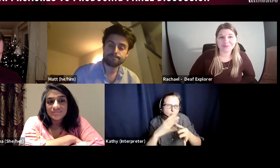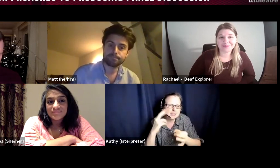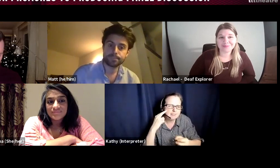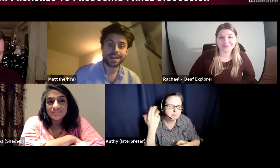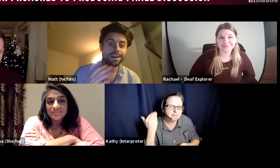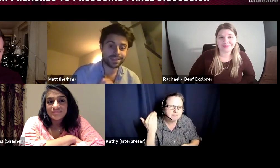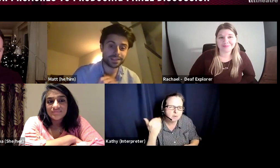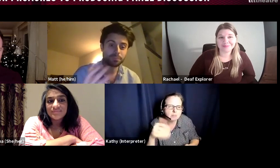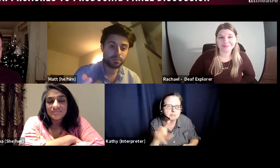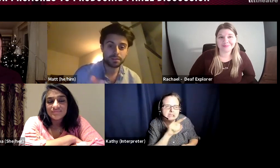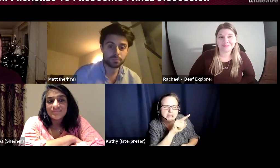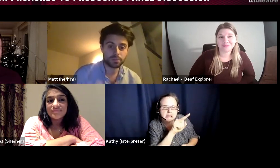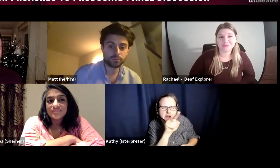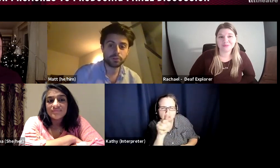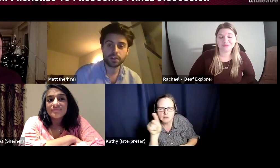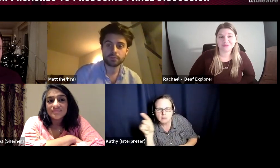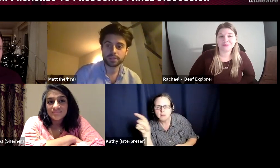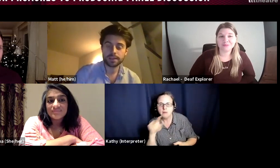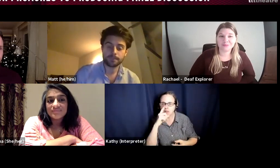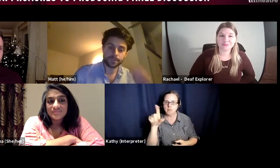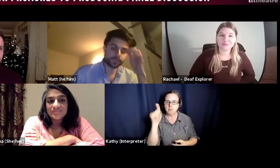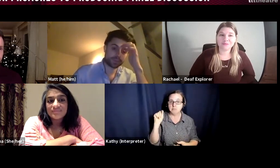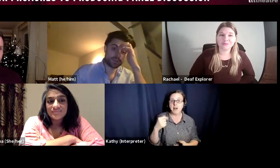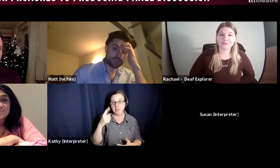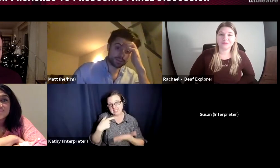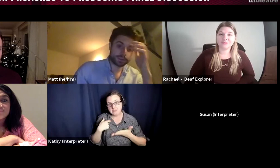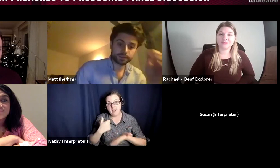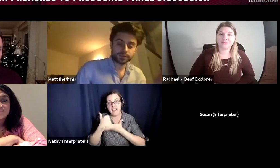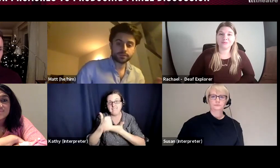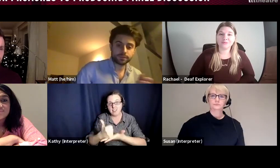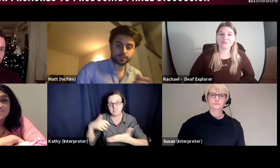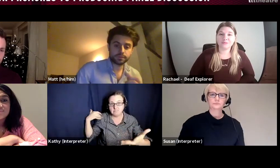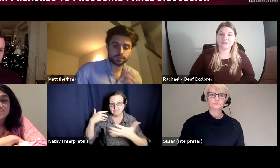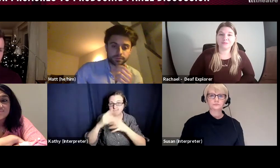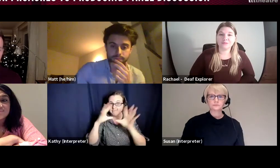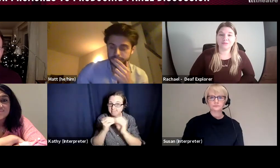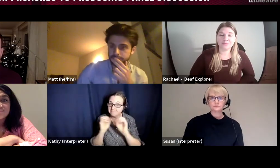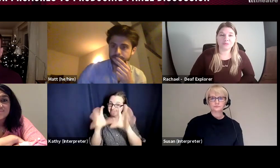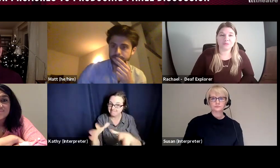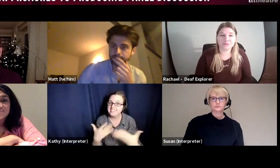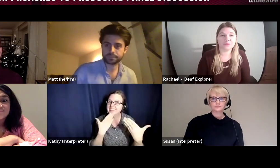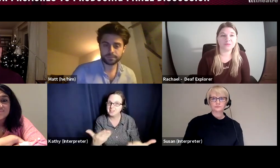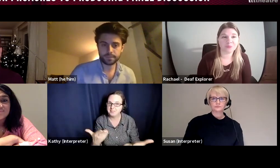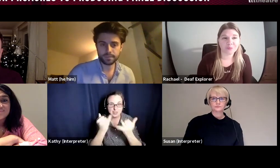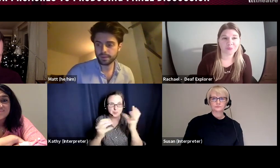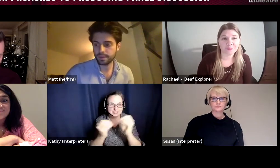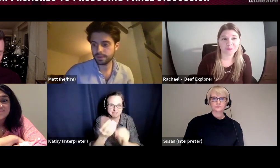but I think that's the route I take. ALEX: Brilliant. And just as I mentioned earlier,